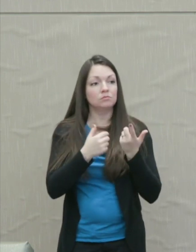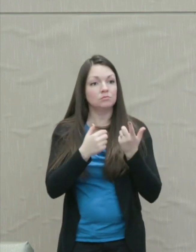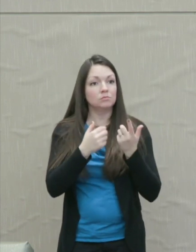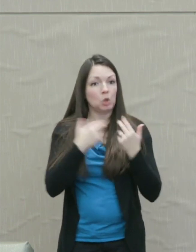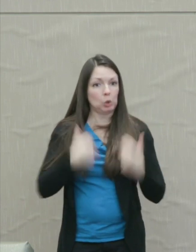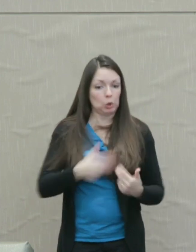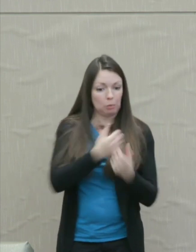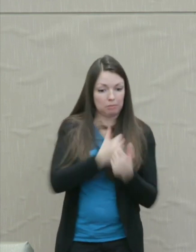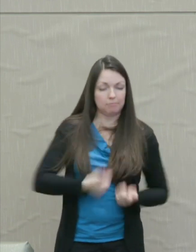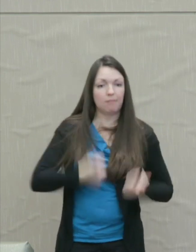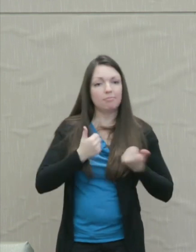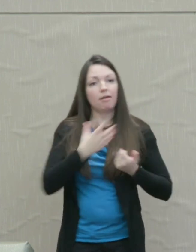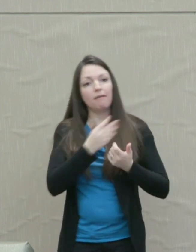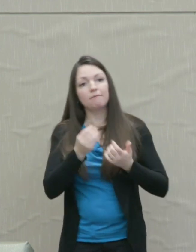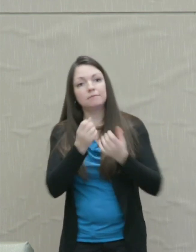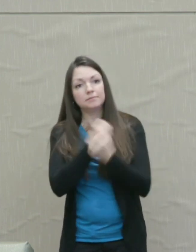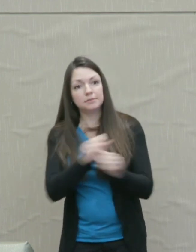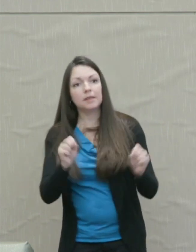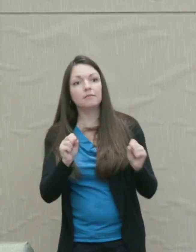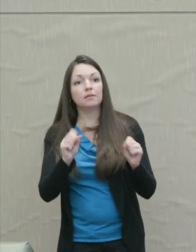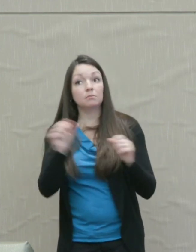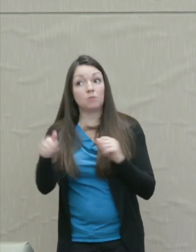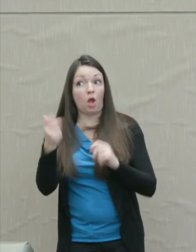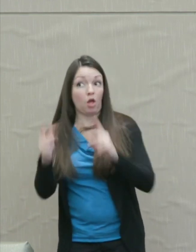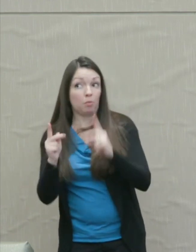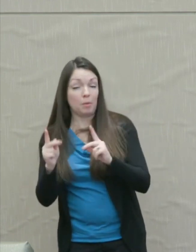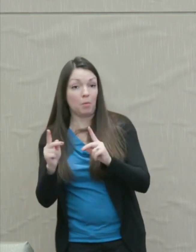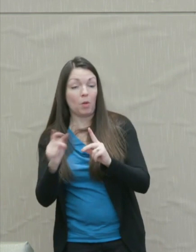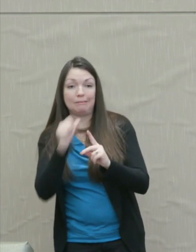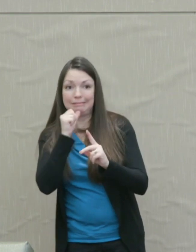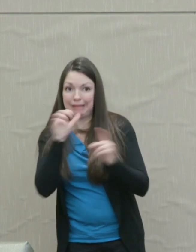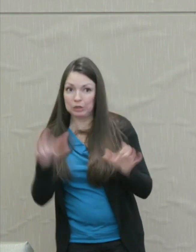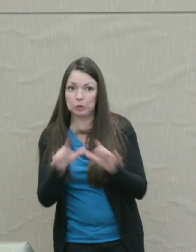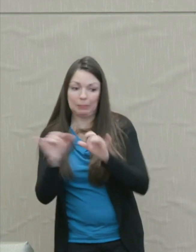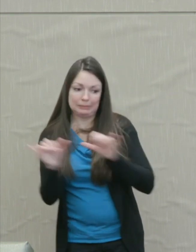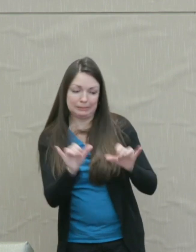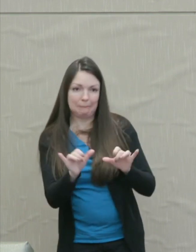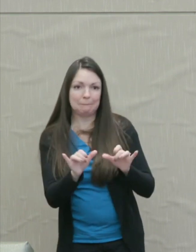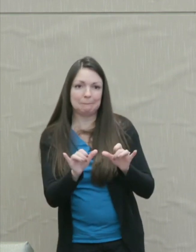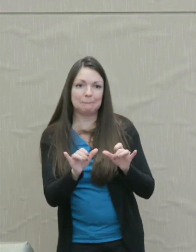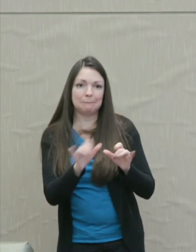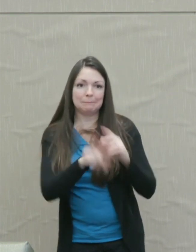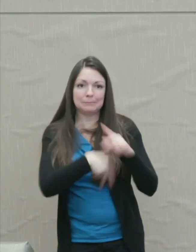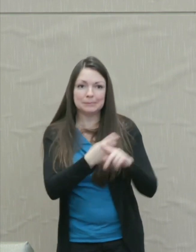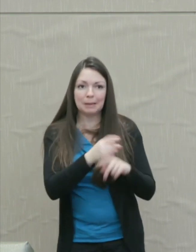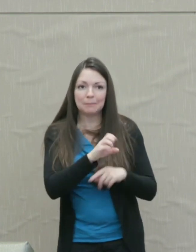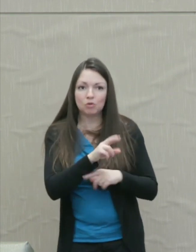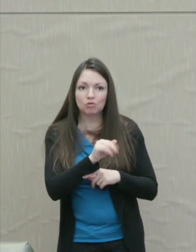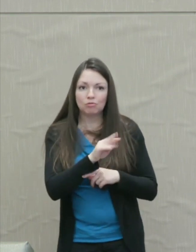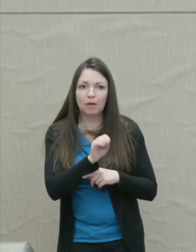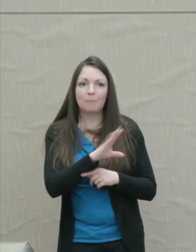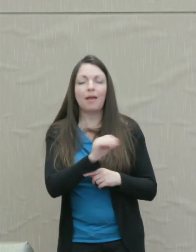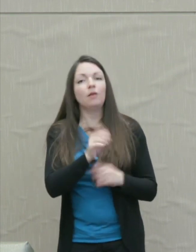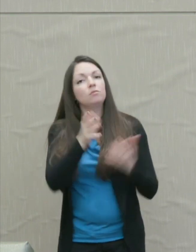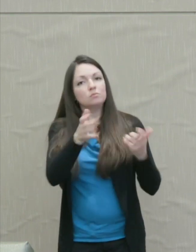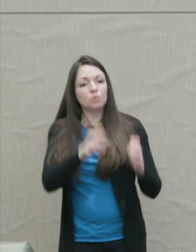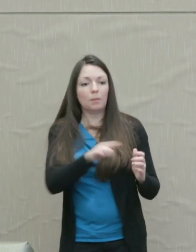to deter other people from committing that crime, and we hope to deter that same person from committing another crime.